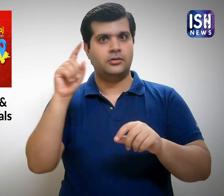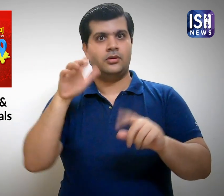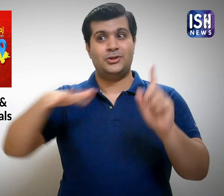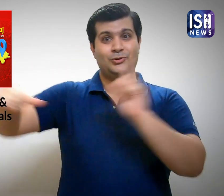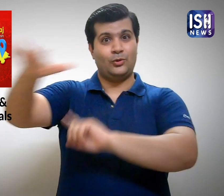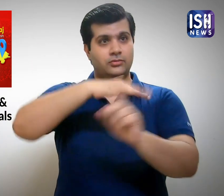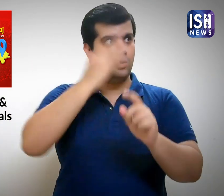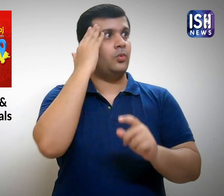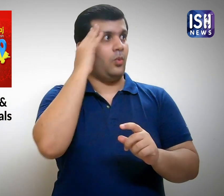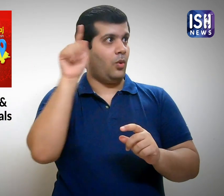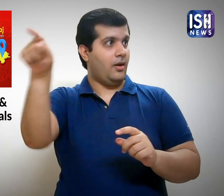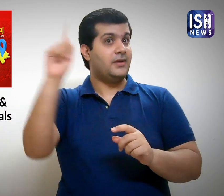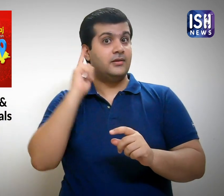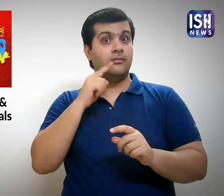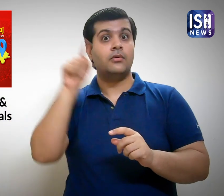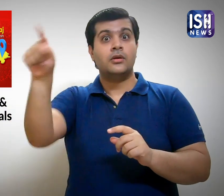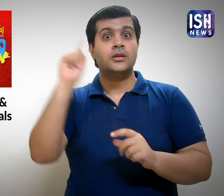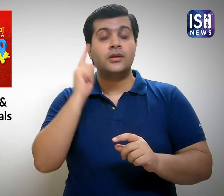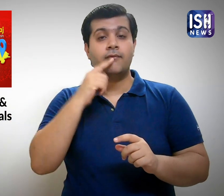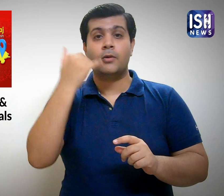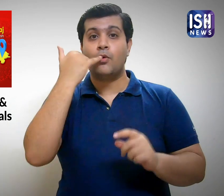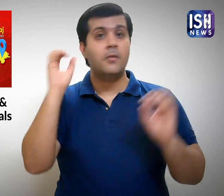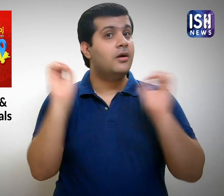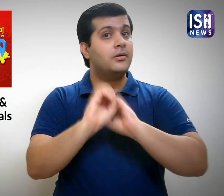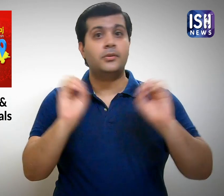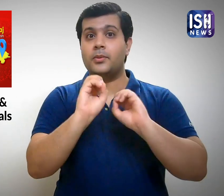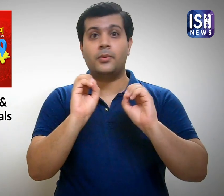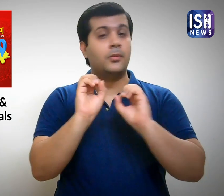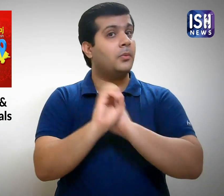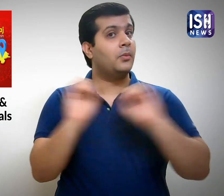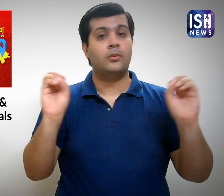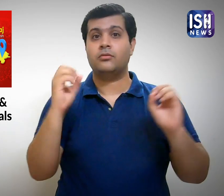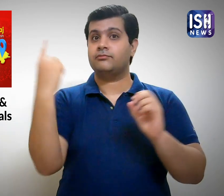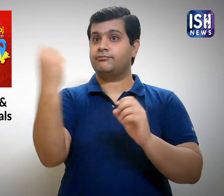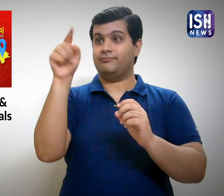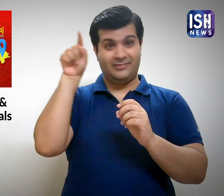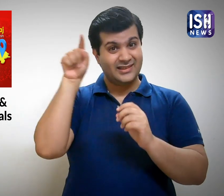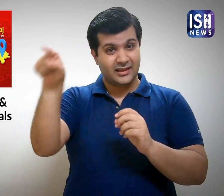People knew about one Deaf person, who did not use mobile.